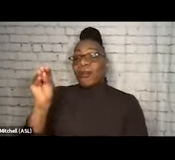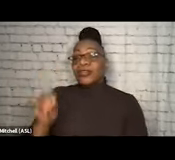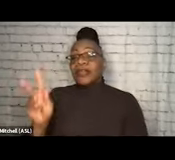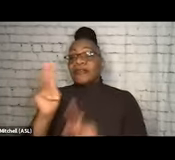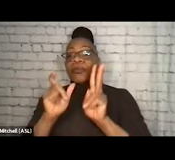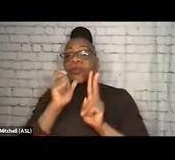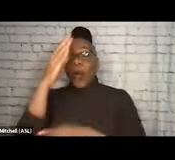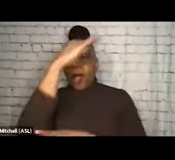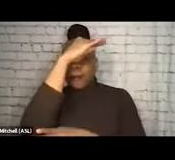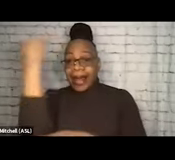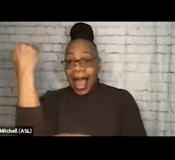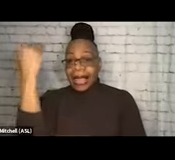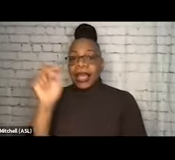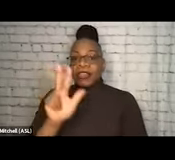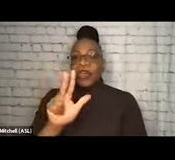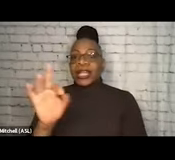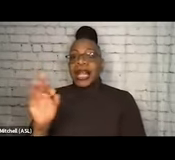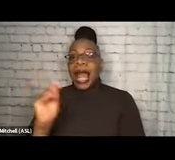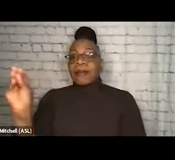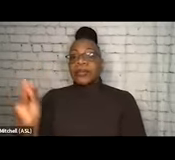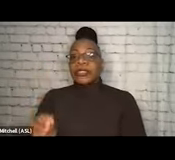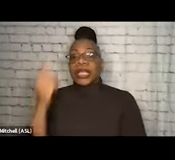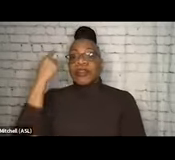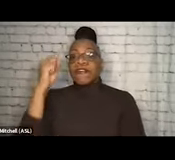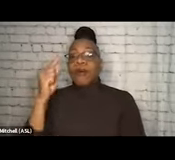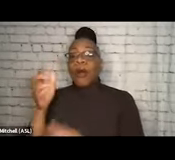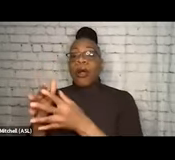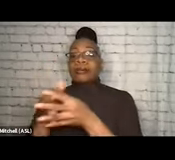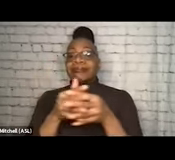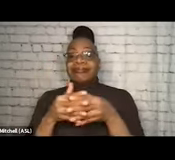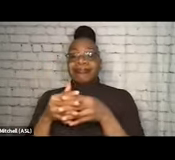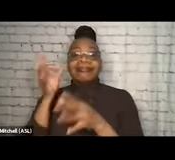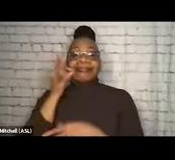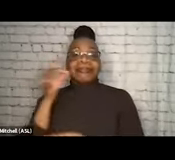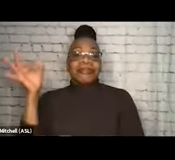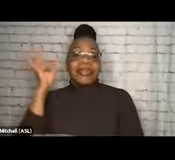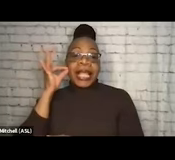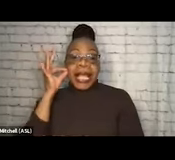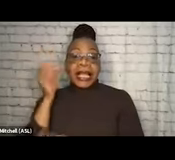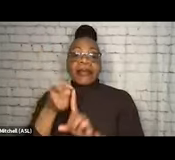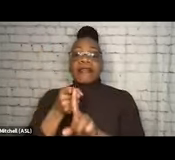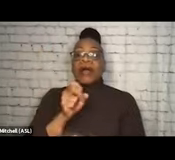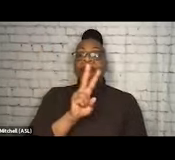and 39% for American Indian and Alaskan Native from 2019 to 2020,